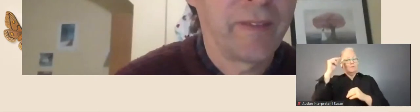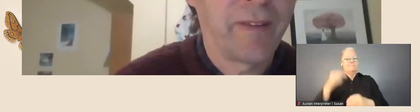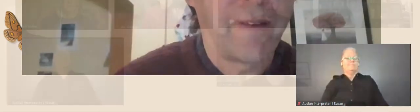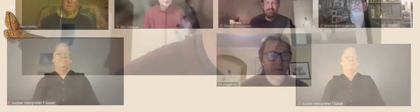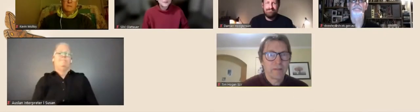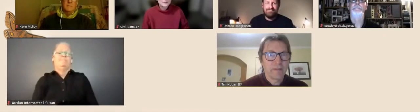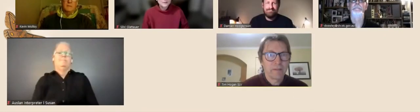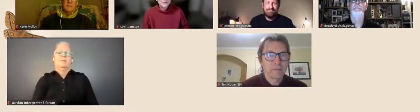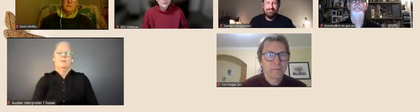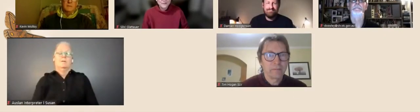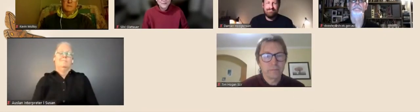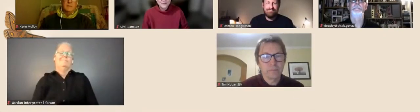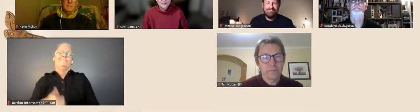Shona: Wonderful thank you Tim. Suzie?